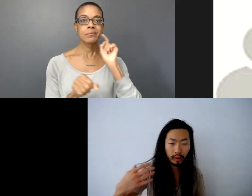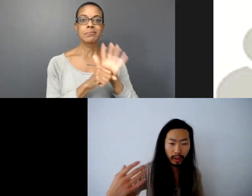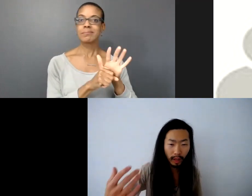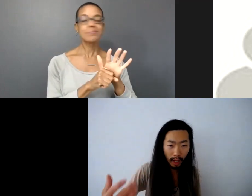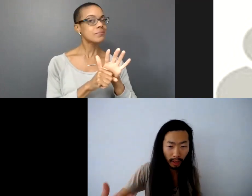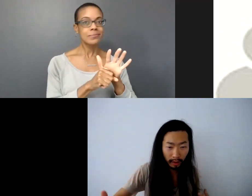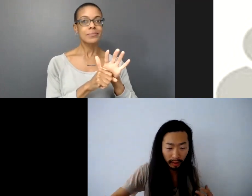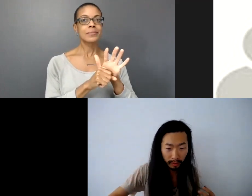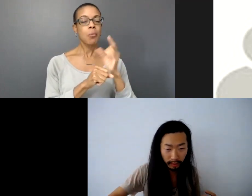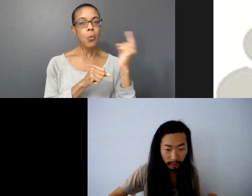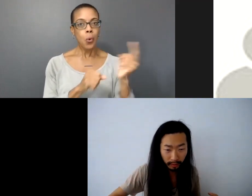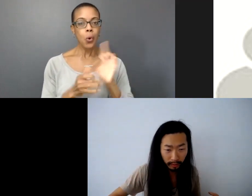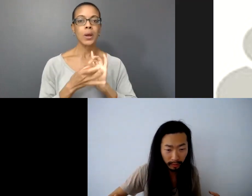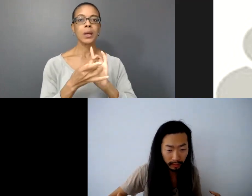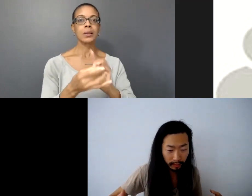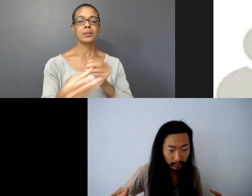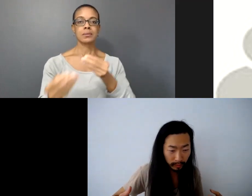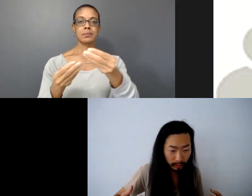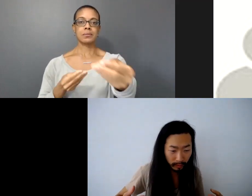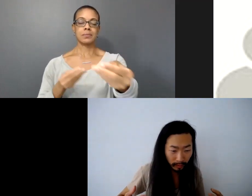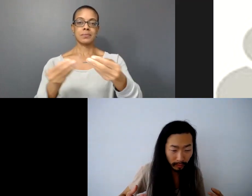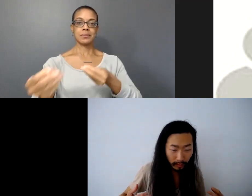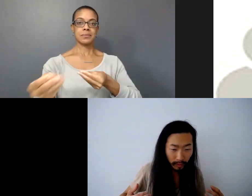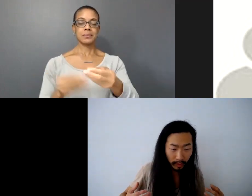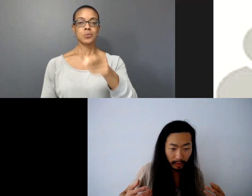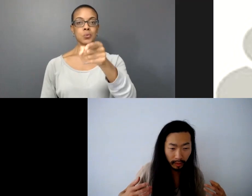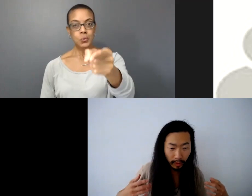you and I.